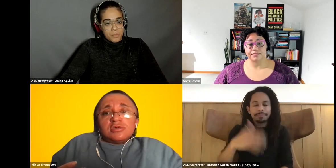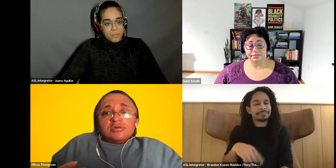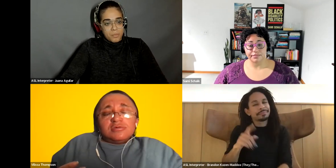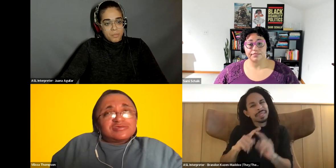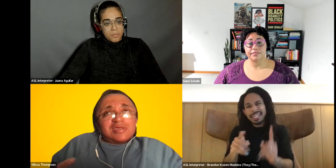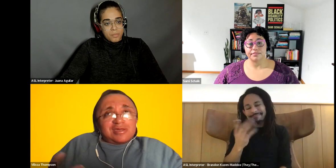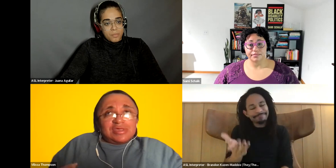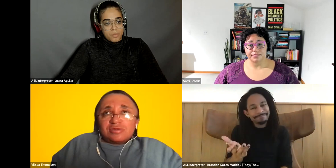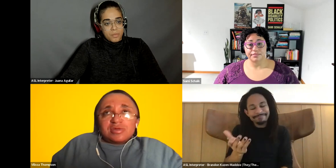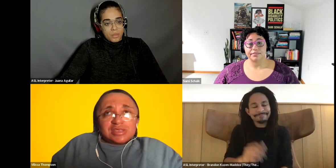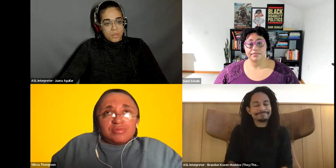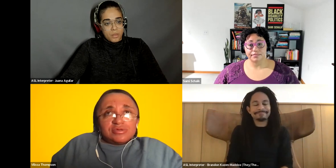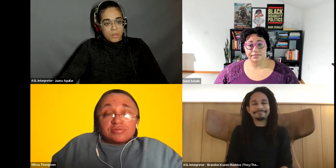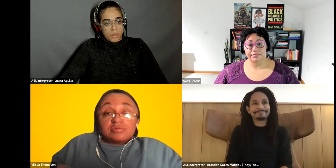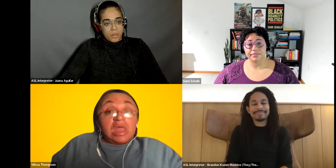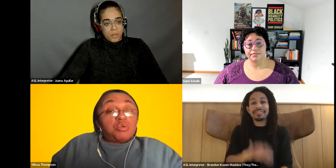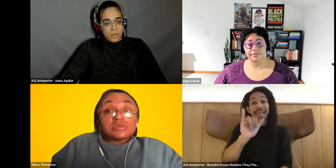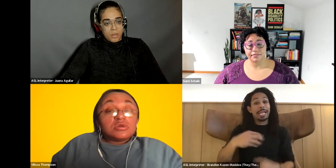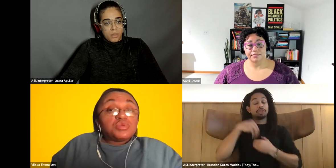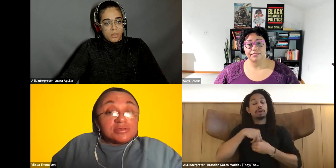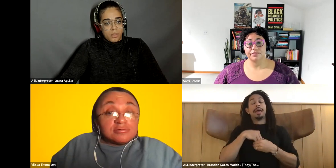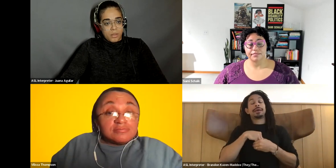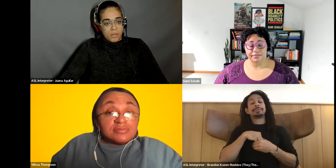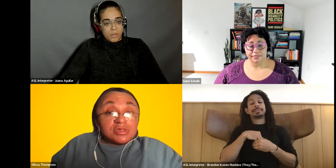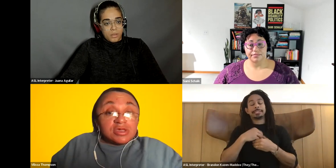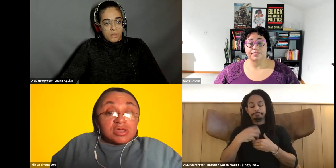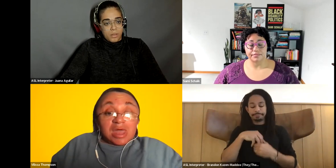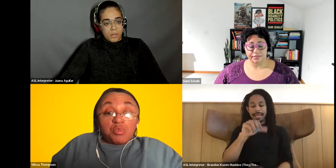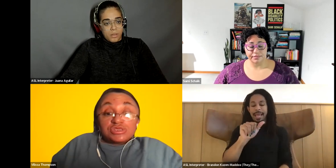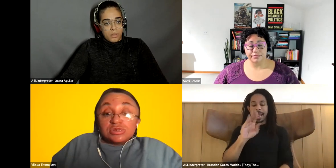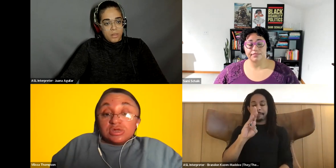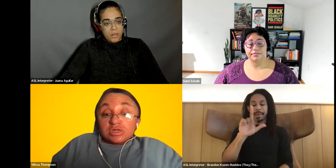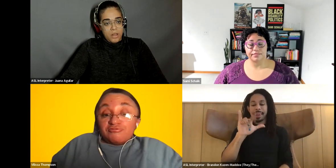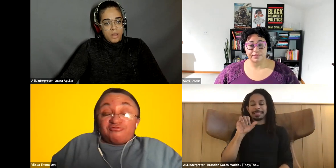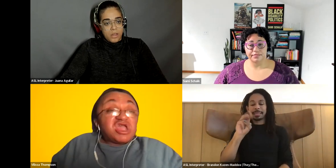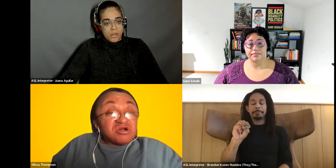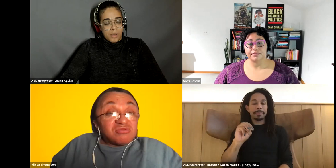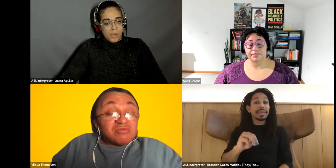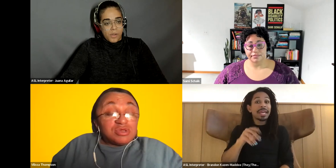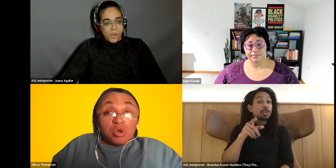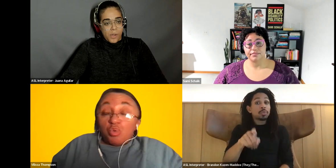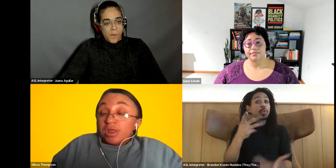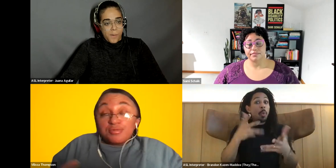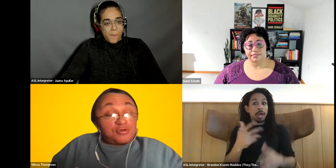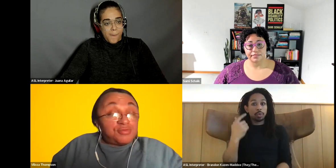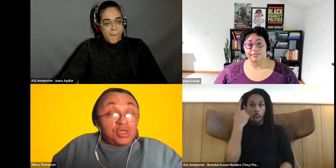Vilissa Thompson: You know it's that internalize ablism. Some of not wanting to look weak Vilissa Thompson: that wants to look frail. You know, whatever